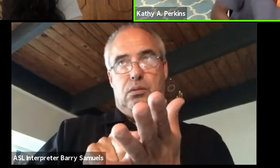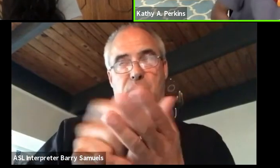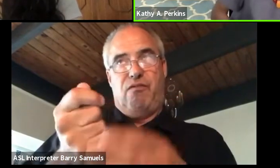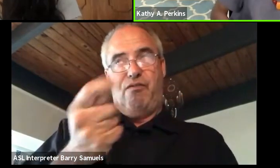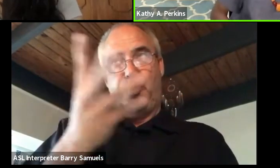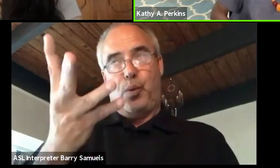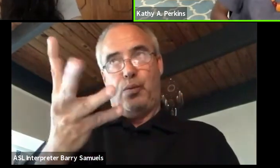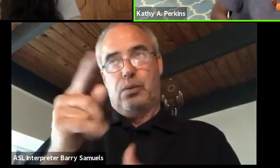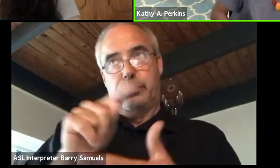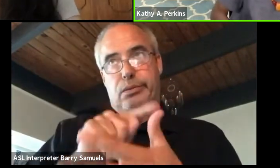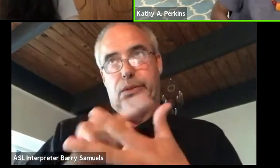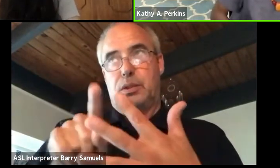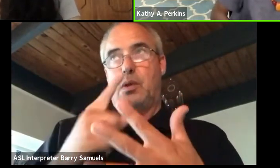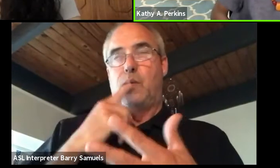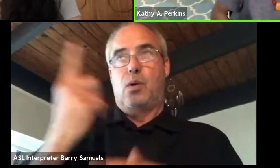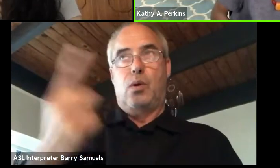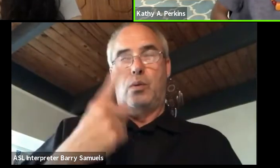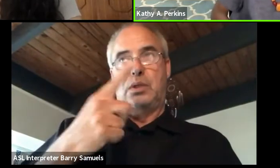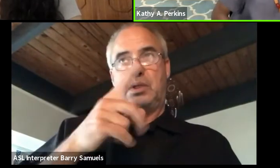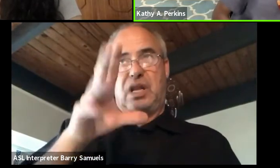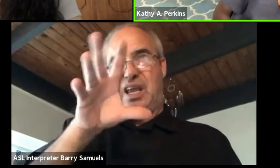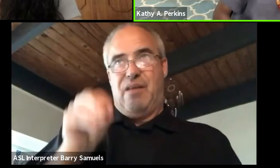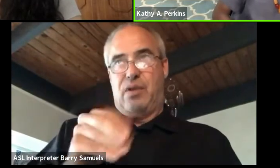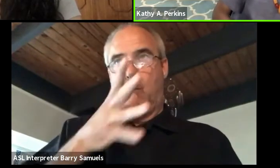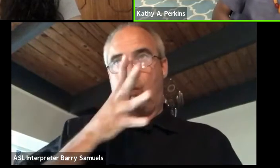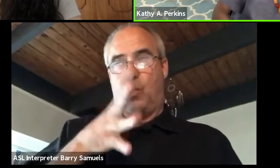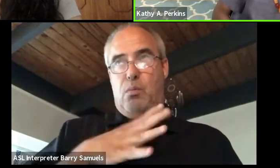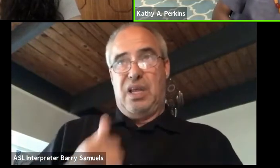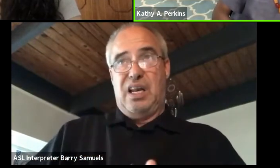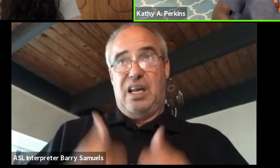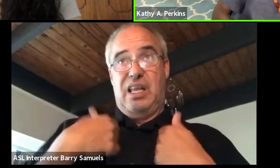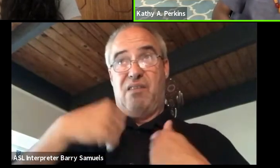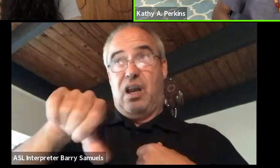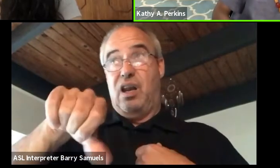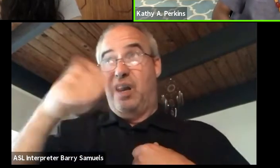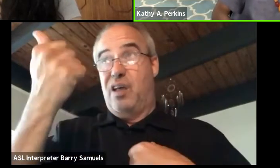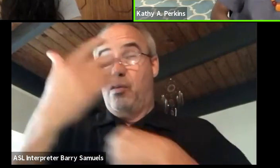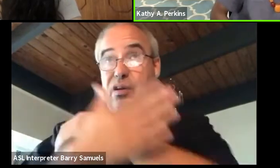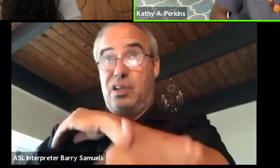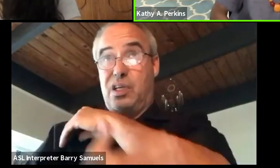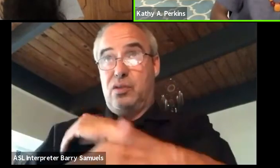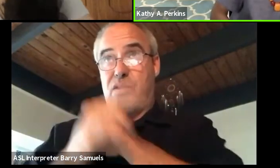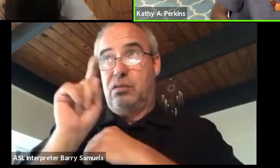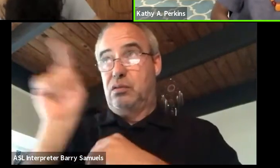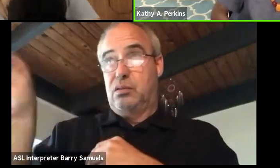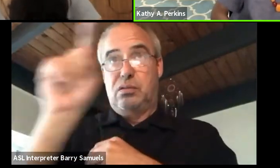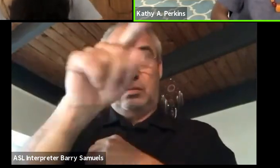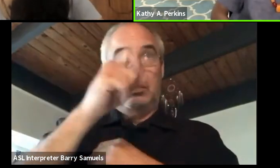they are always African women who live abroad, not those that are on the continent.